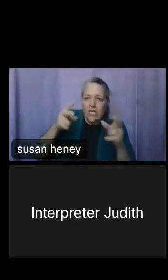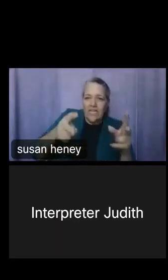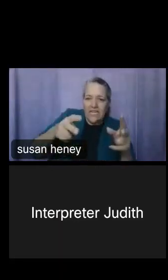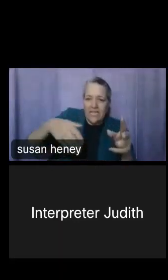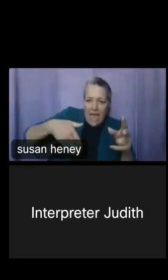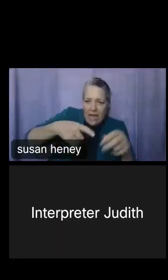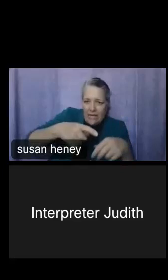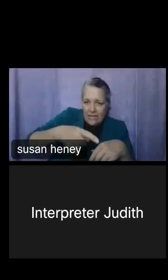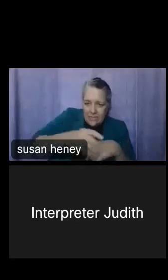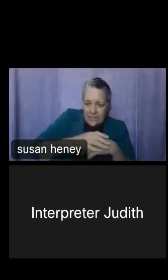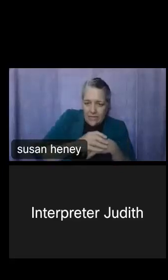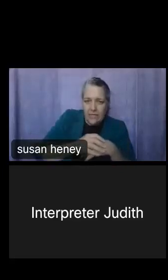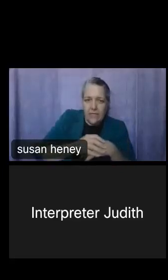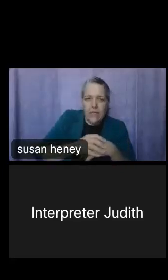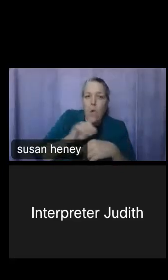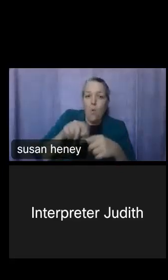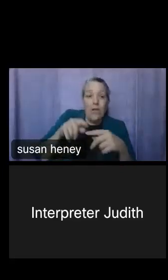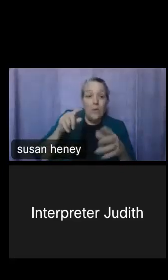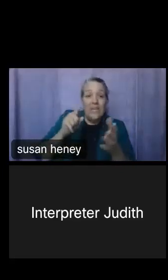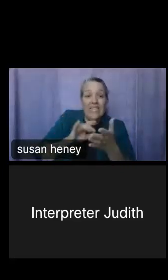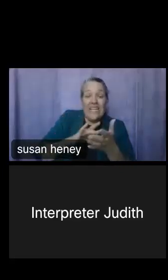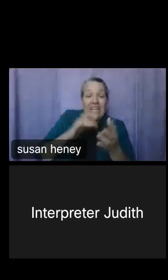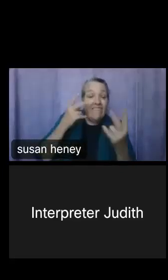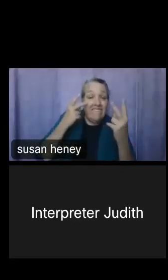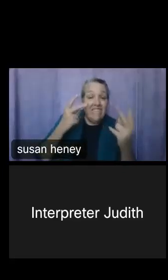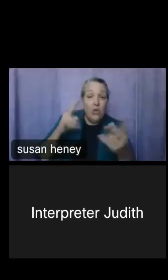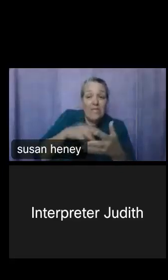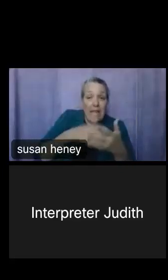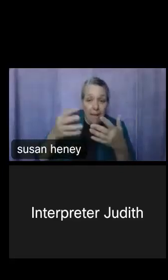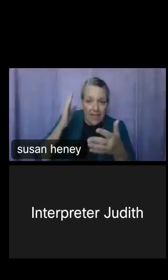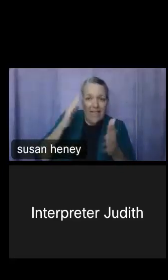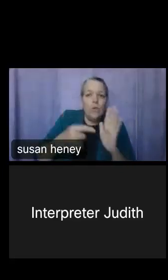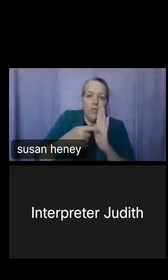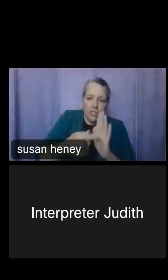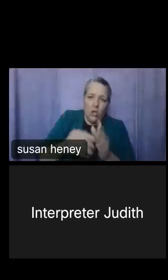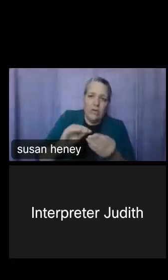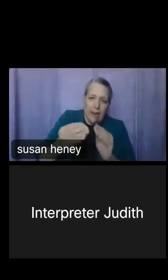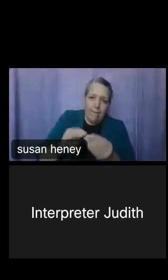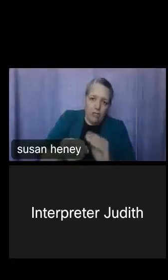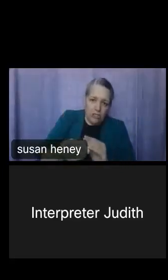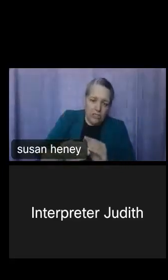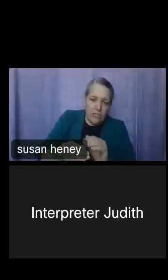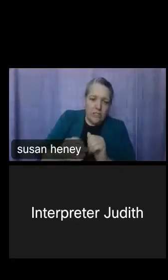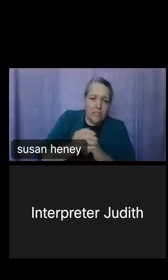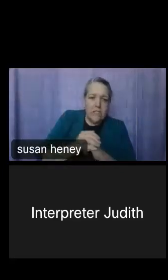we click on our View Table. So once I've done my table layout, I have it appearing how I